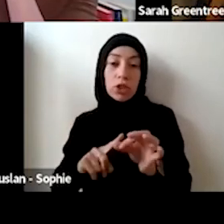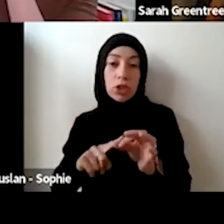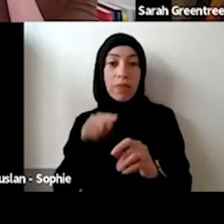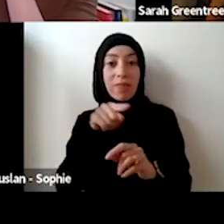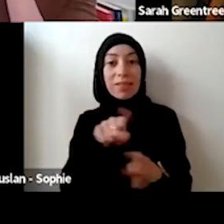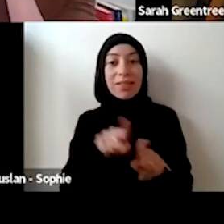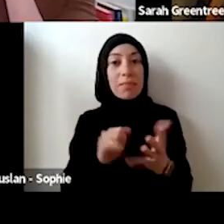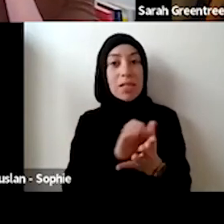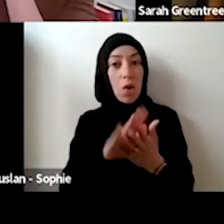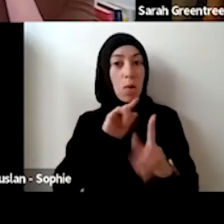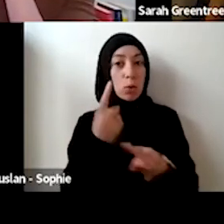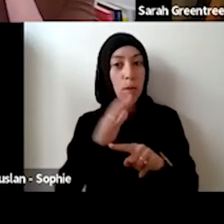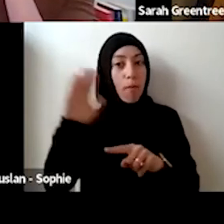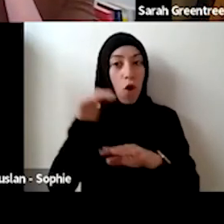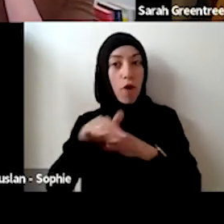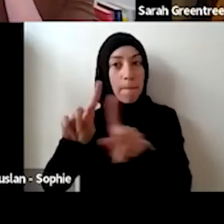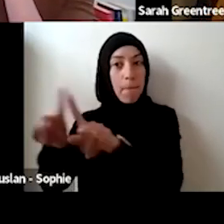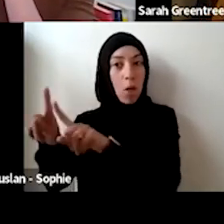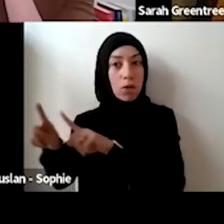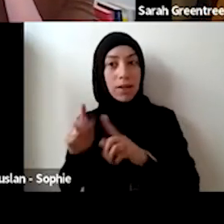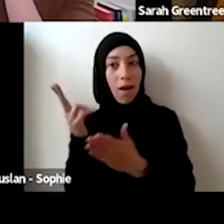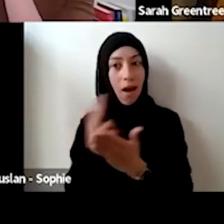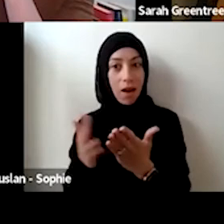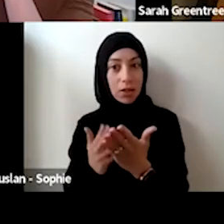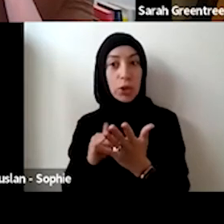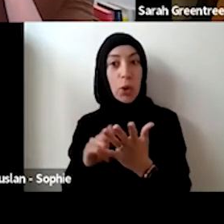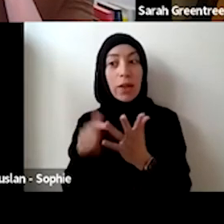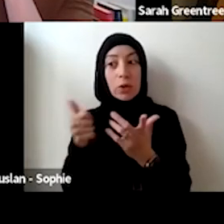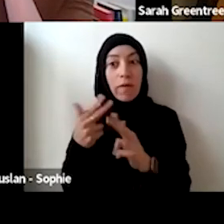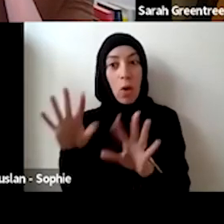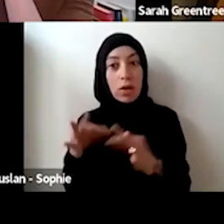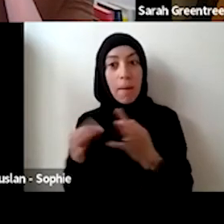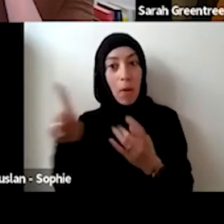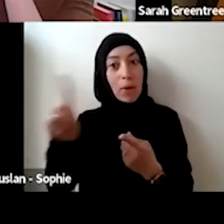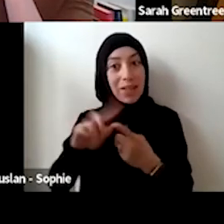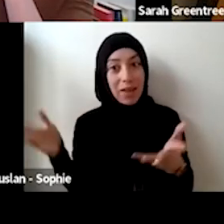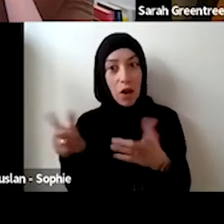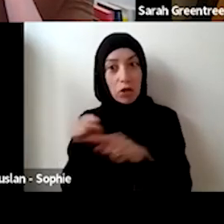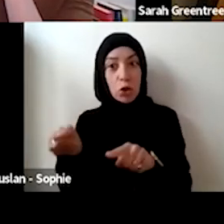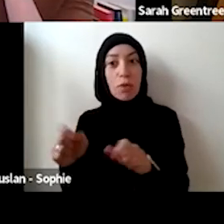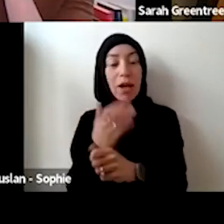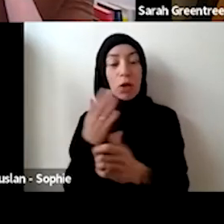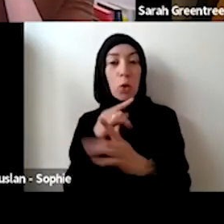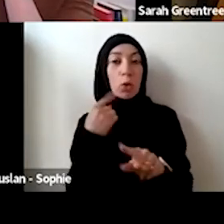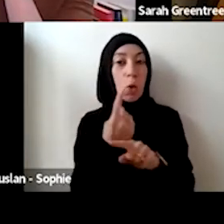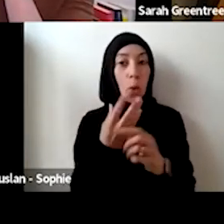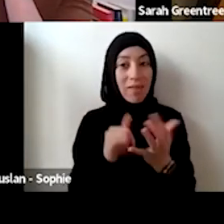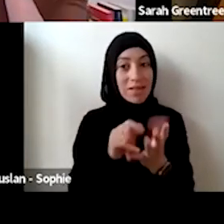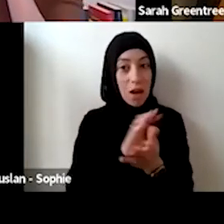And so if there is a really clear distribution across a range of art forms for an organization, and we would encourage you to have a chat. across a range of art forms then we ask you to have a chat with Sarah,